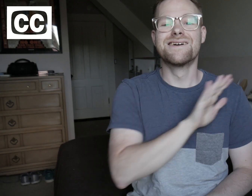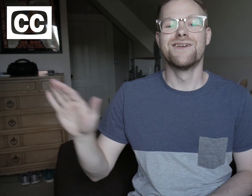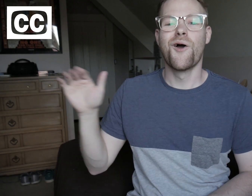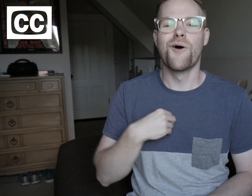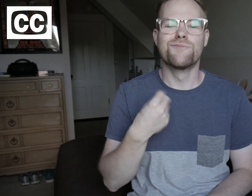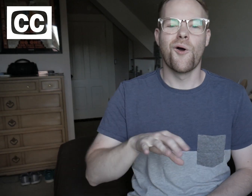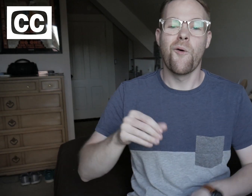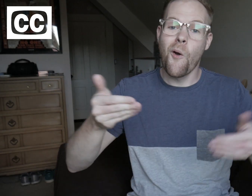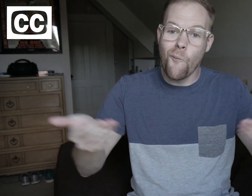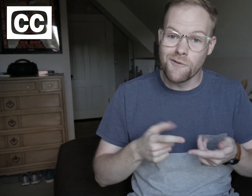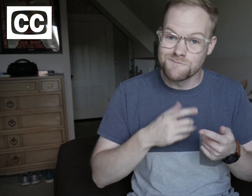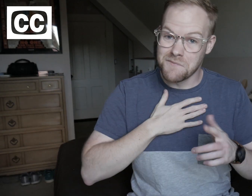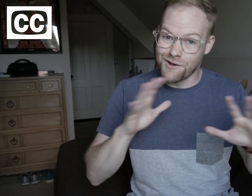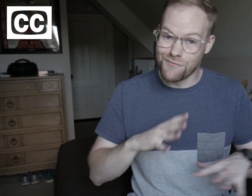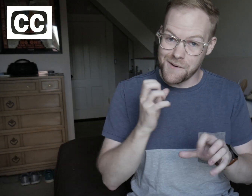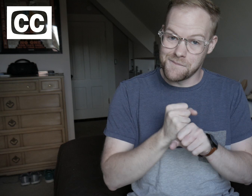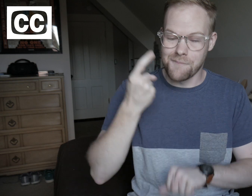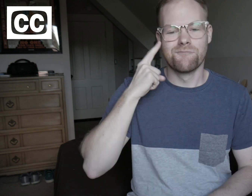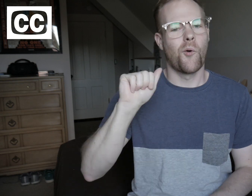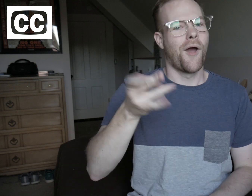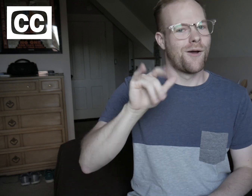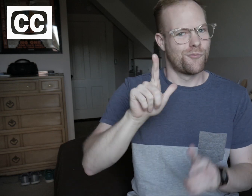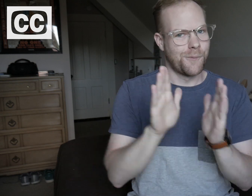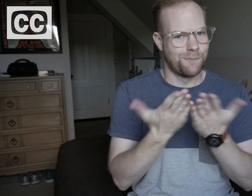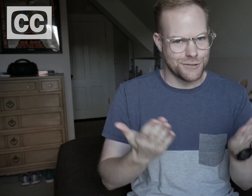Hello, I’m Rogan and welcome to my wrap up for April books.